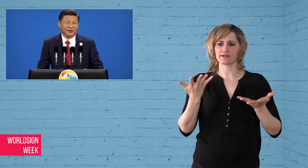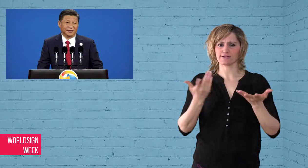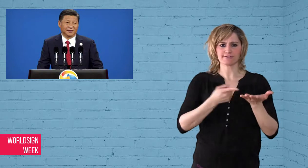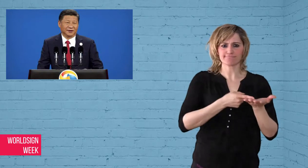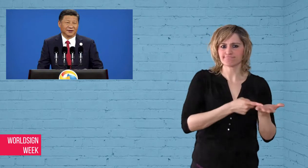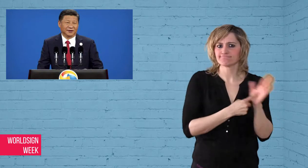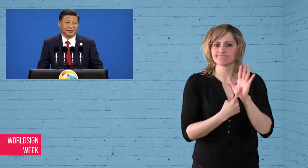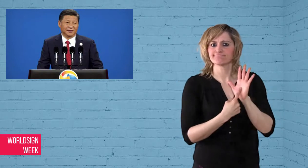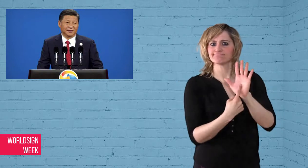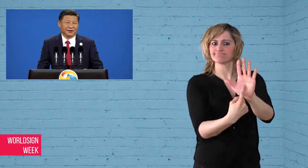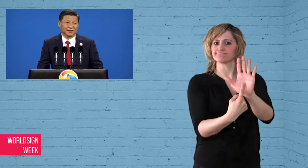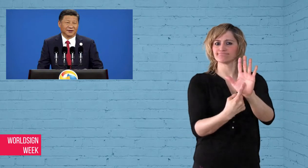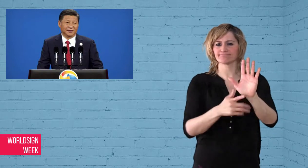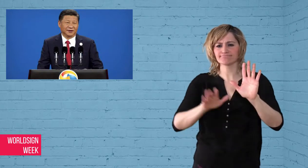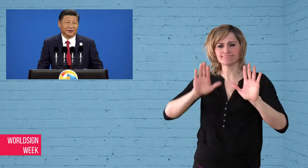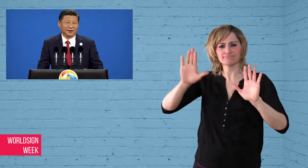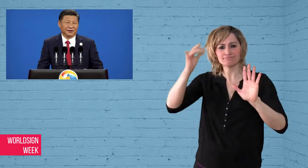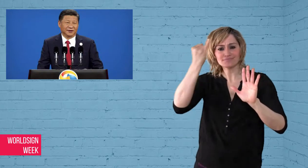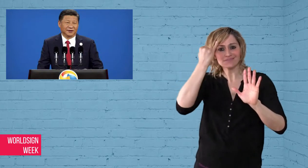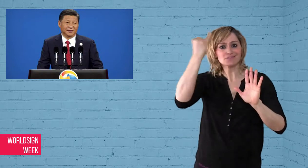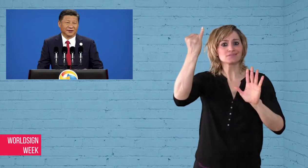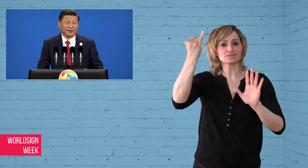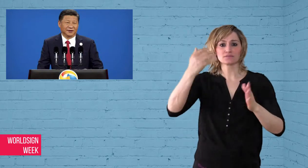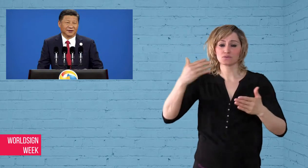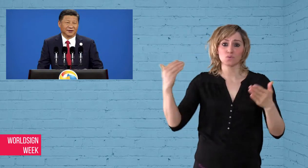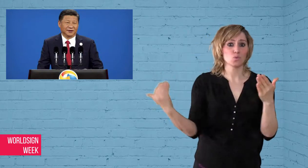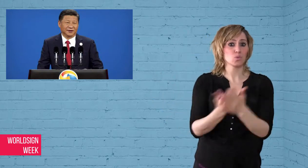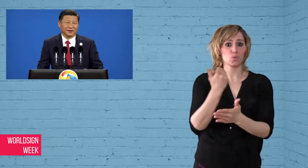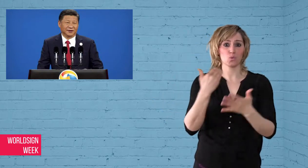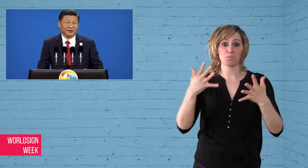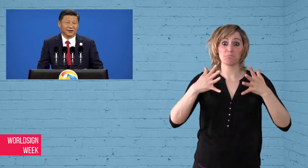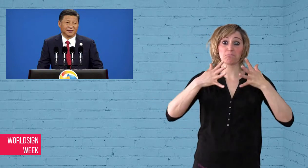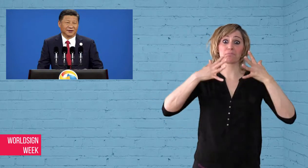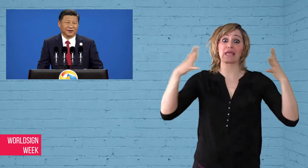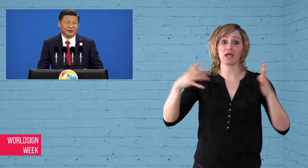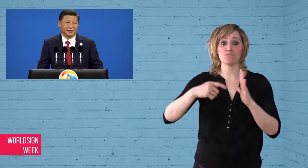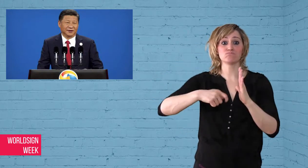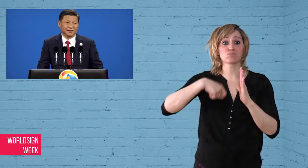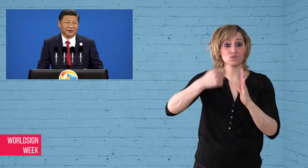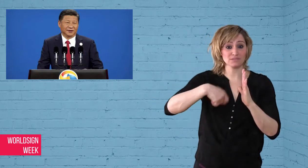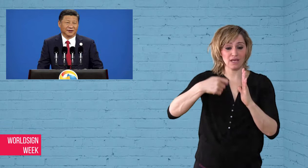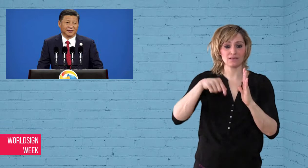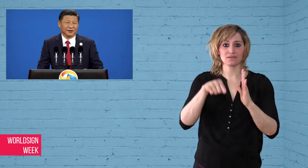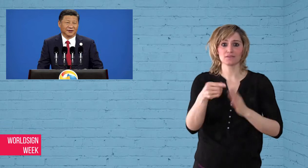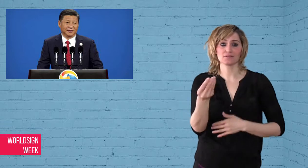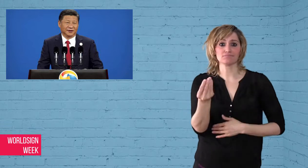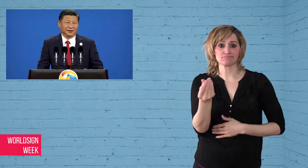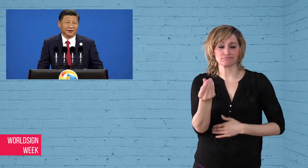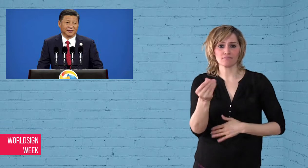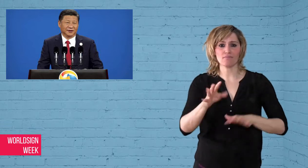project called the “Belt and Road